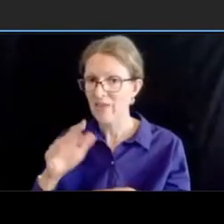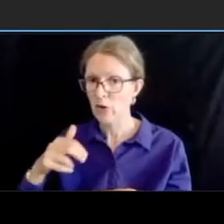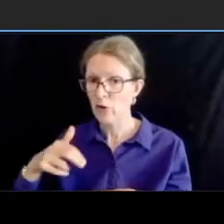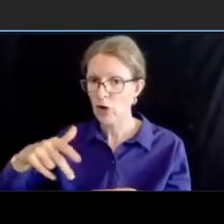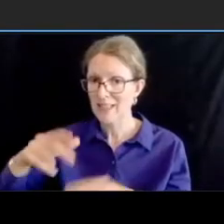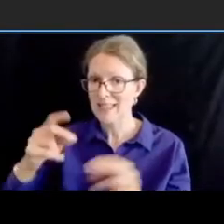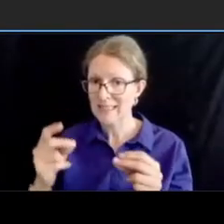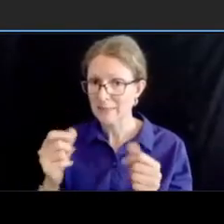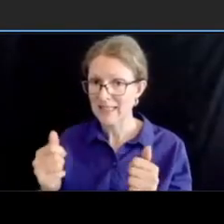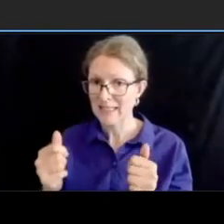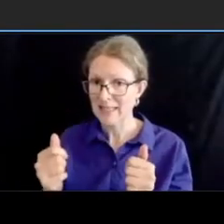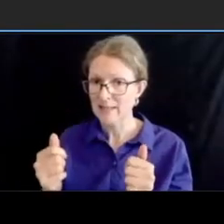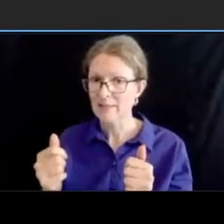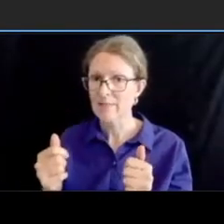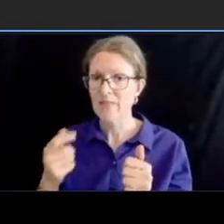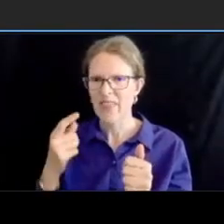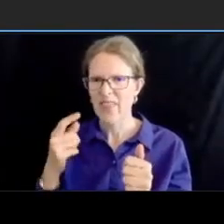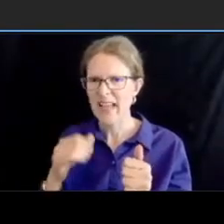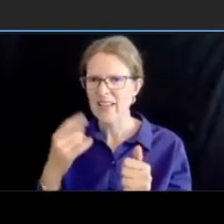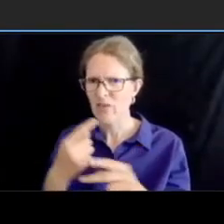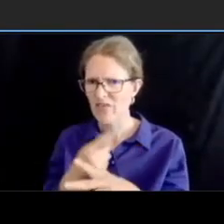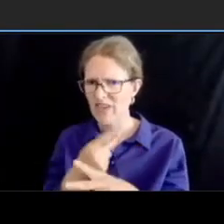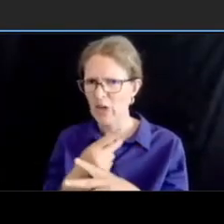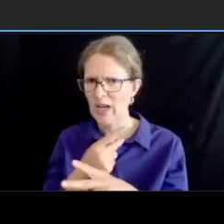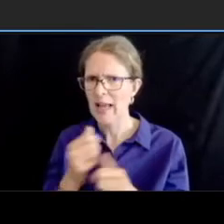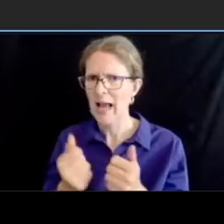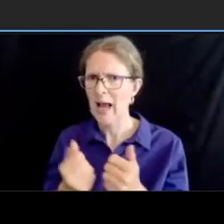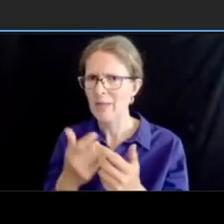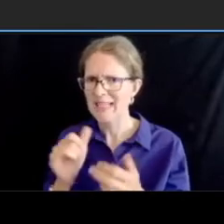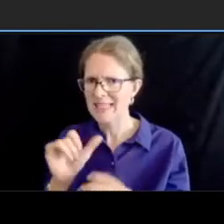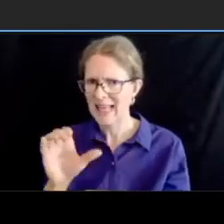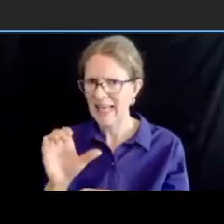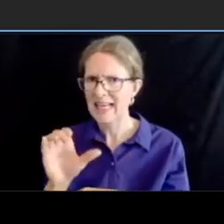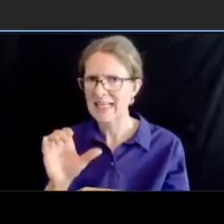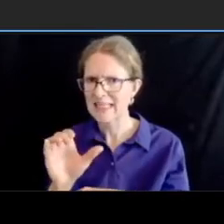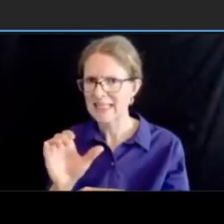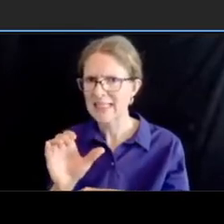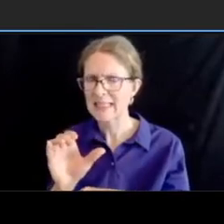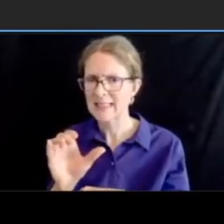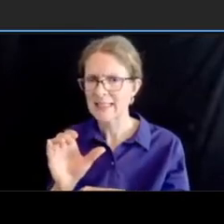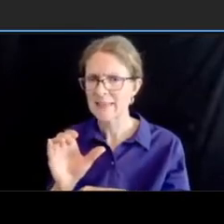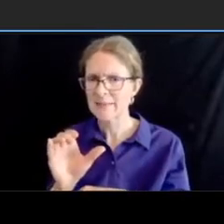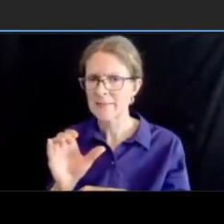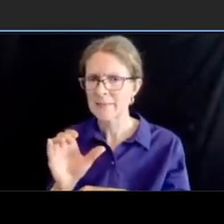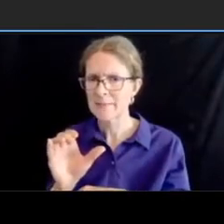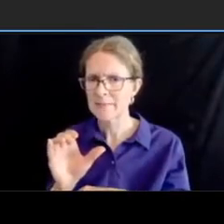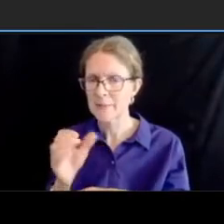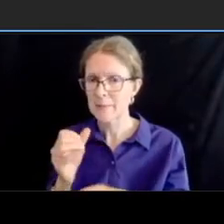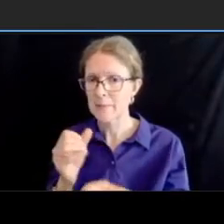to make sure like the the pedestrian can uh finish that crosswalk and in the future